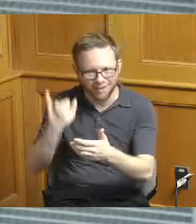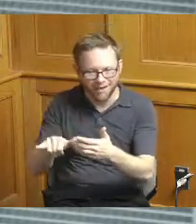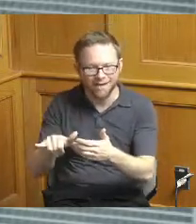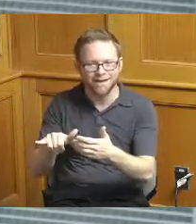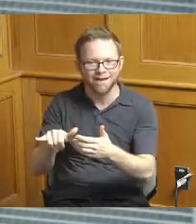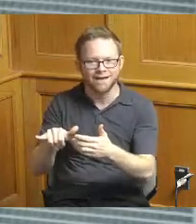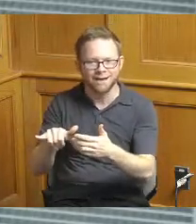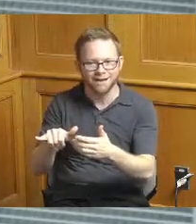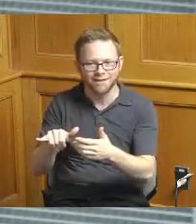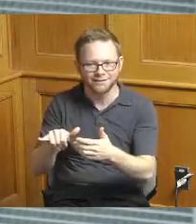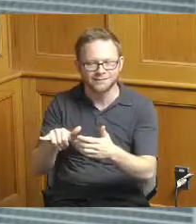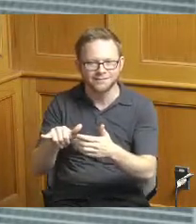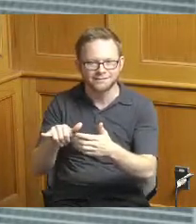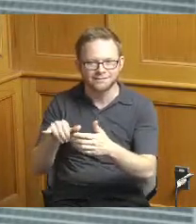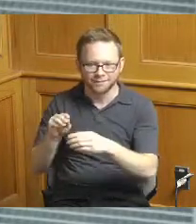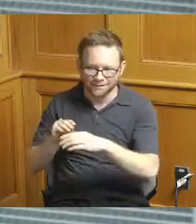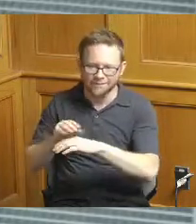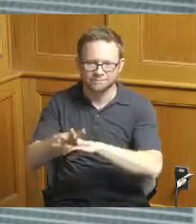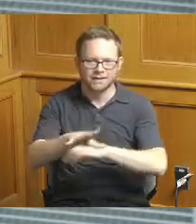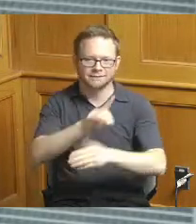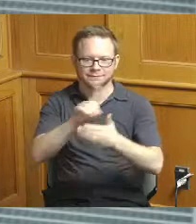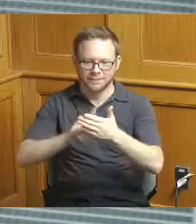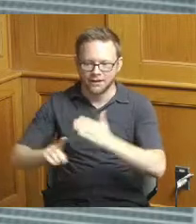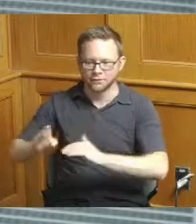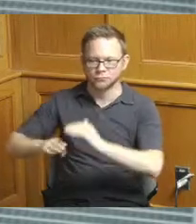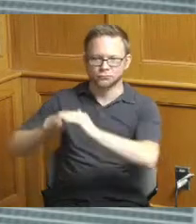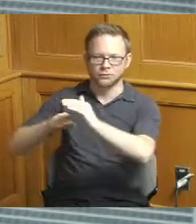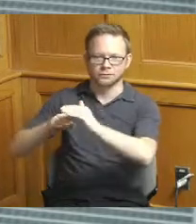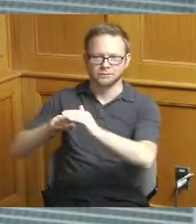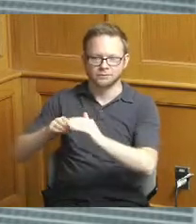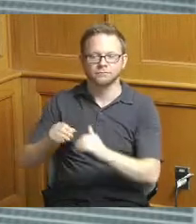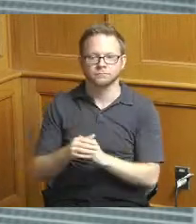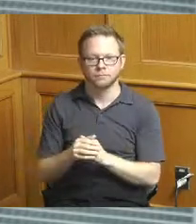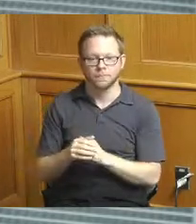design and construction of that project as long as that's captured in the baseline technically that